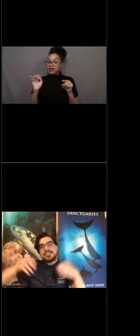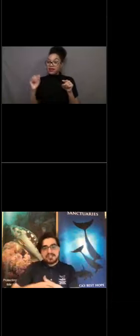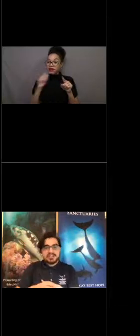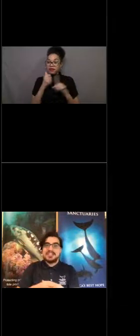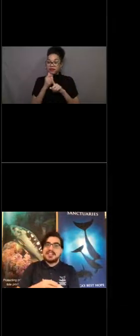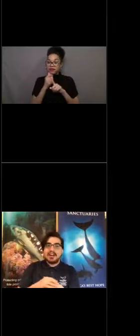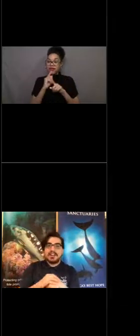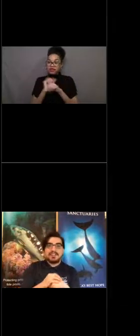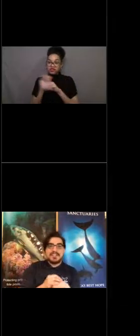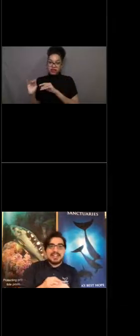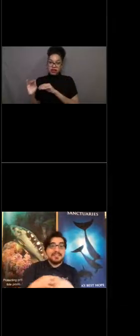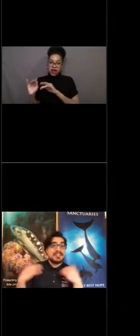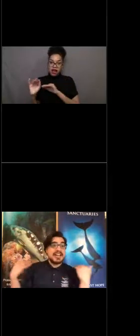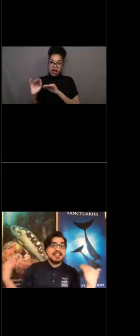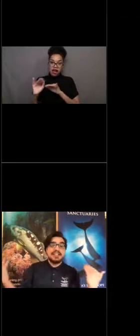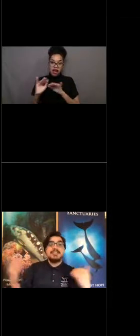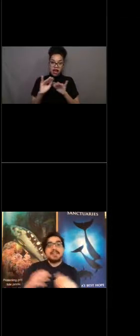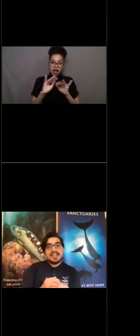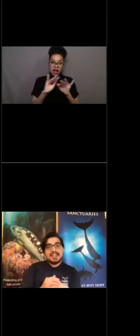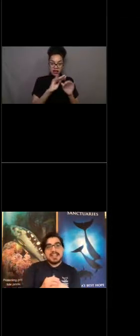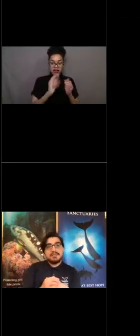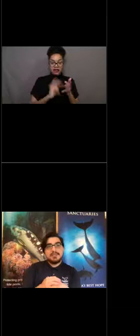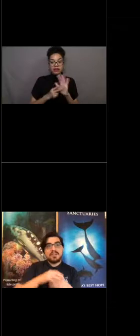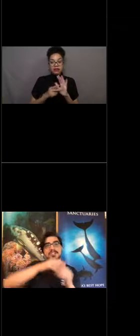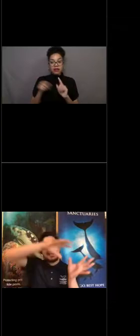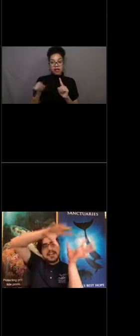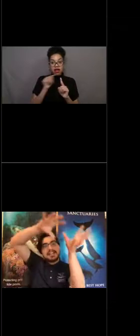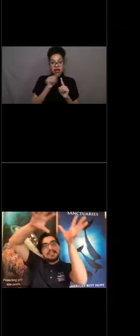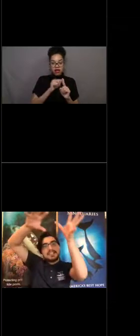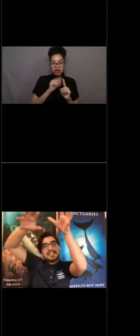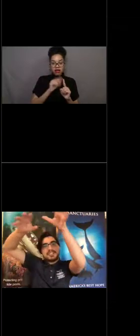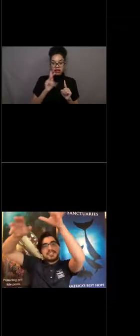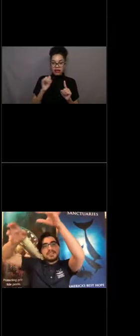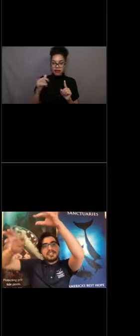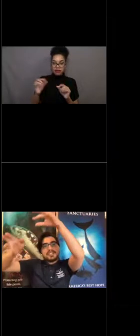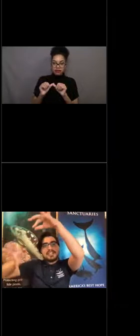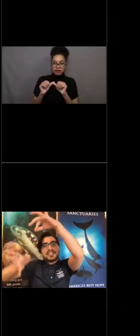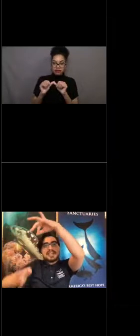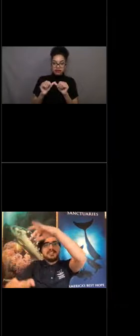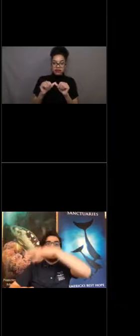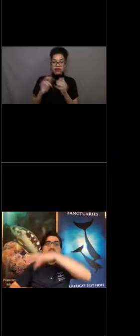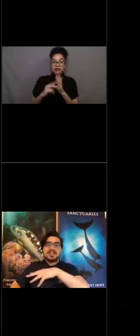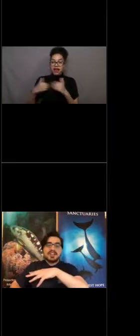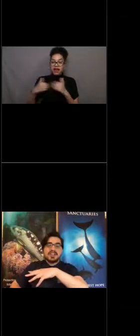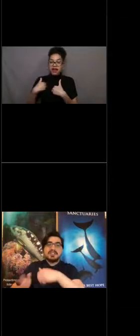such as sea otters and fish that live within kelp forests and allowed these ecosystems to sneak down the West coast.